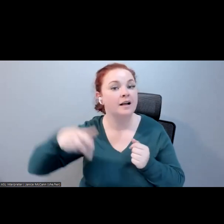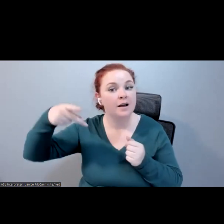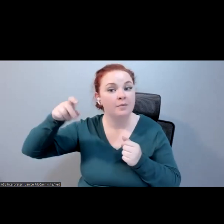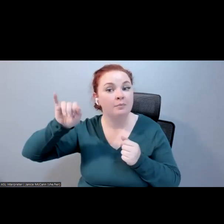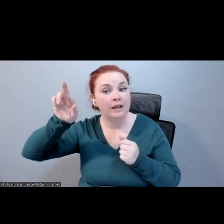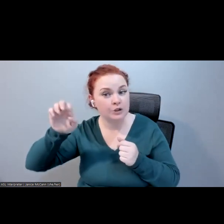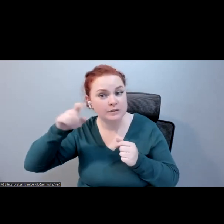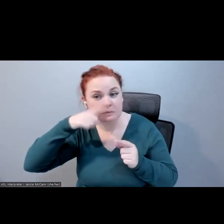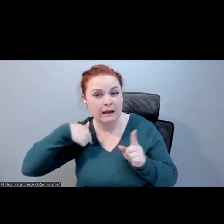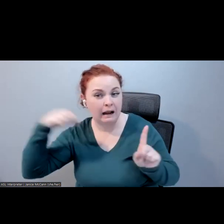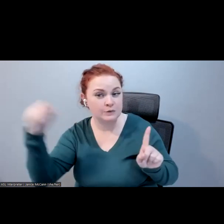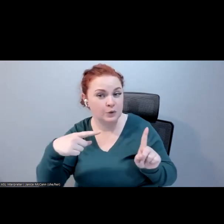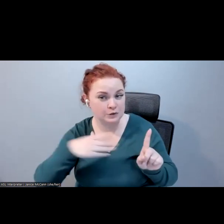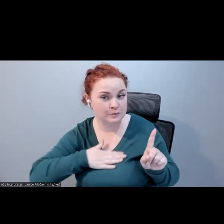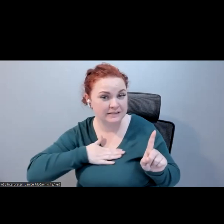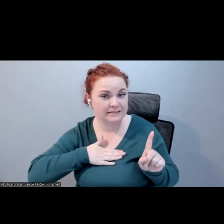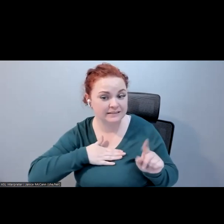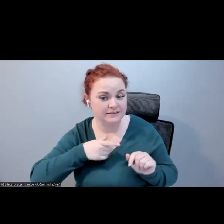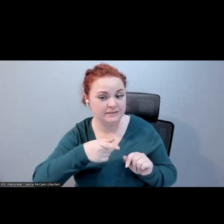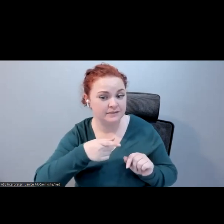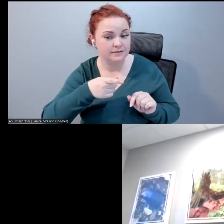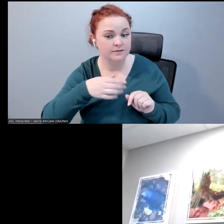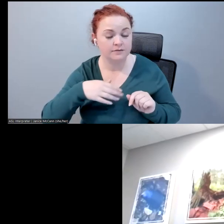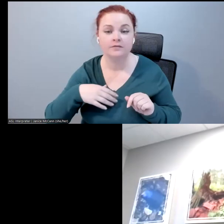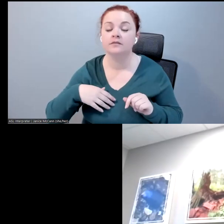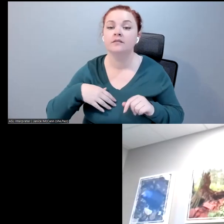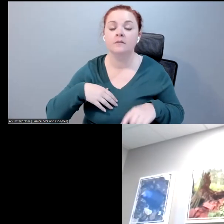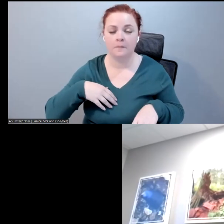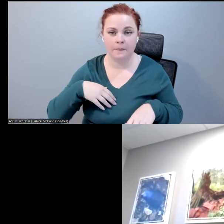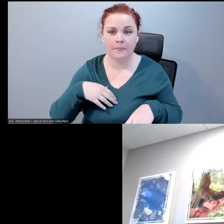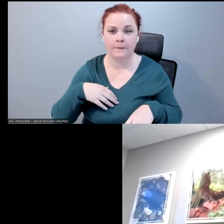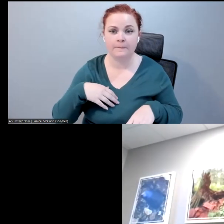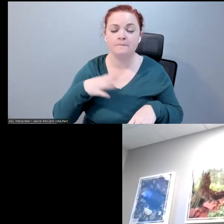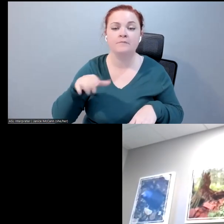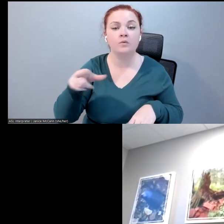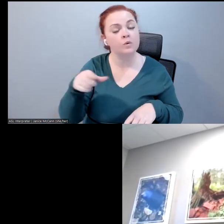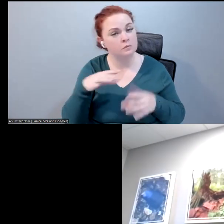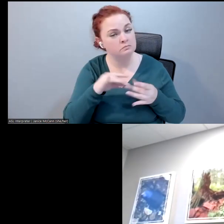spotlighted. What are the biggest needs your finding in